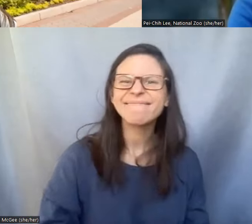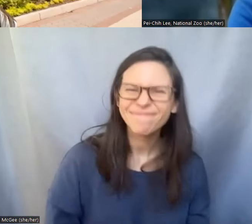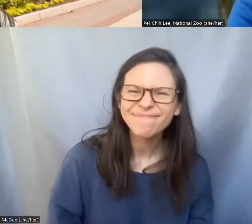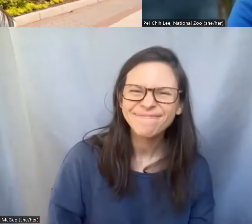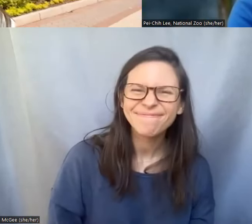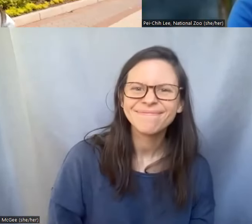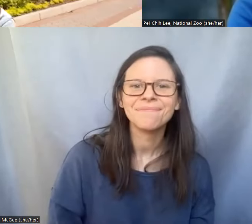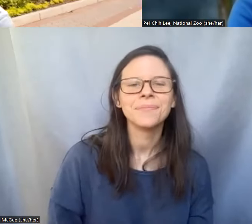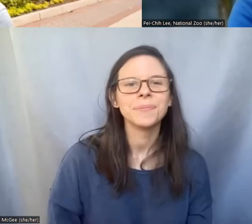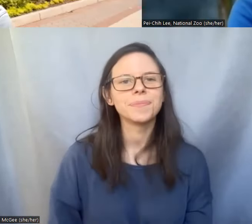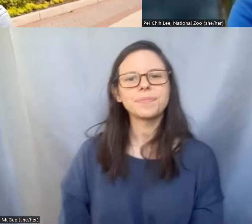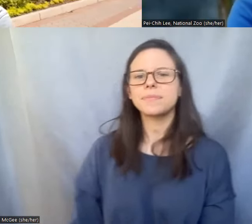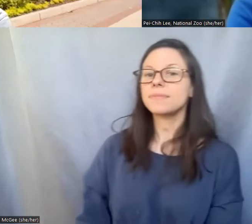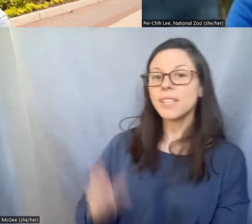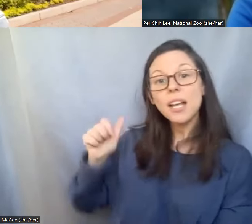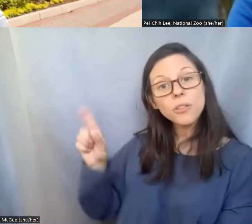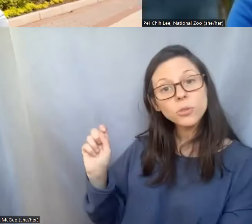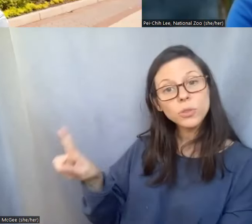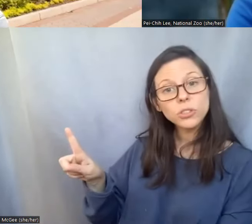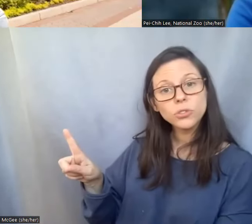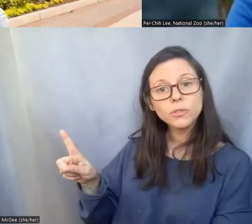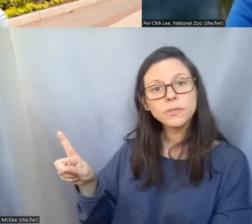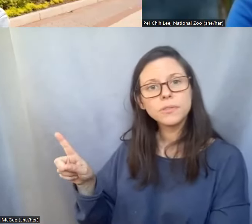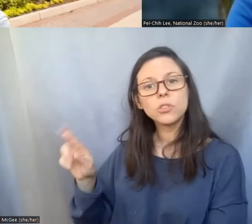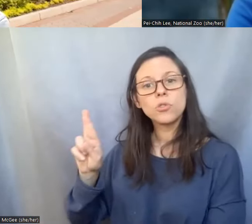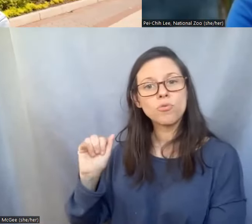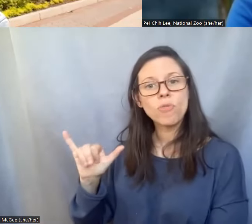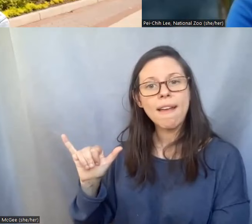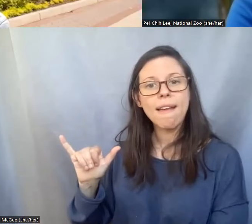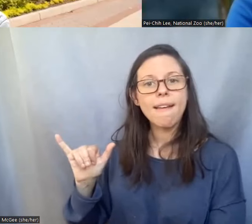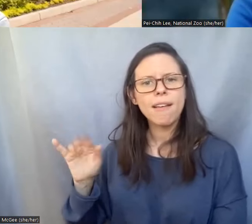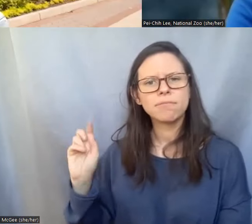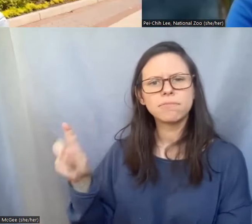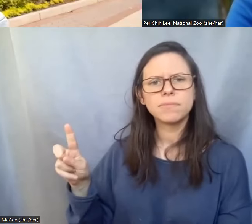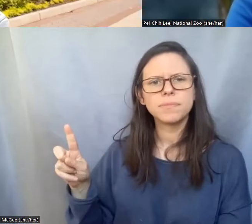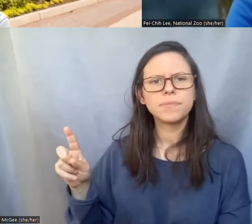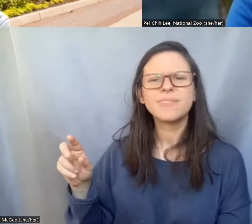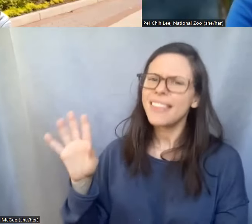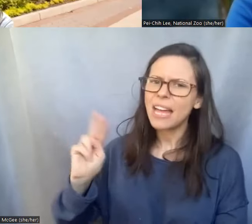Shellie: Very cool um there is a question in here from Ray about the case of the Northern white rhino,